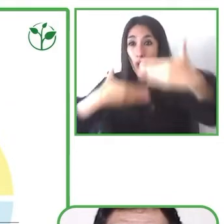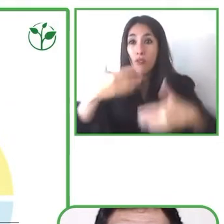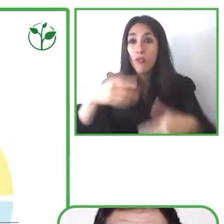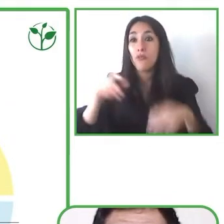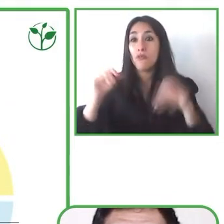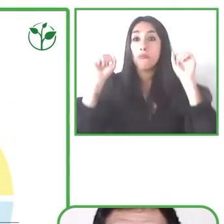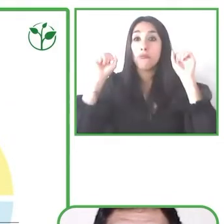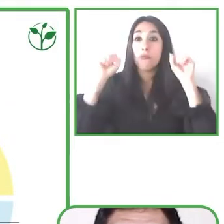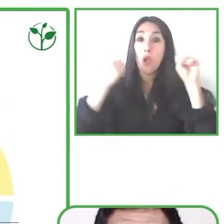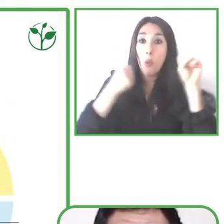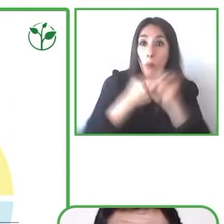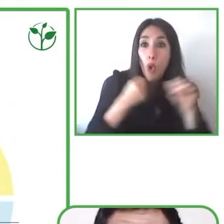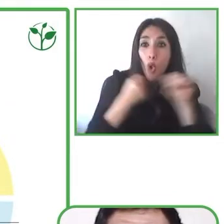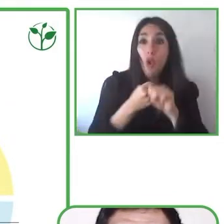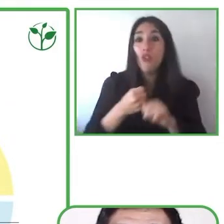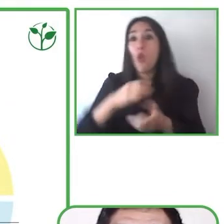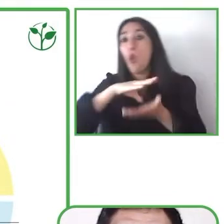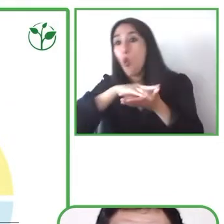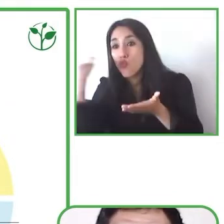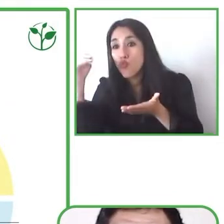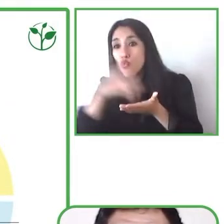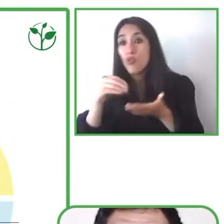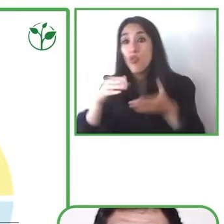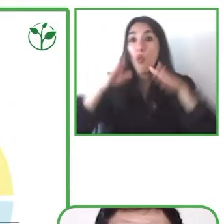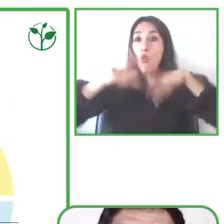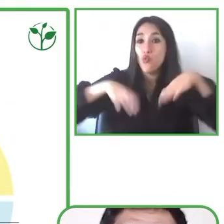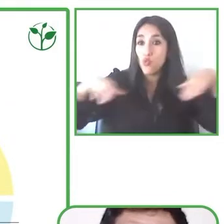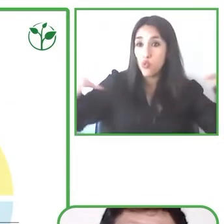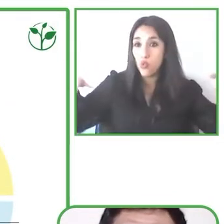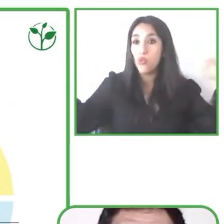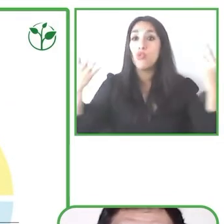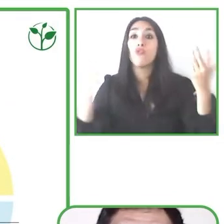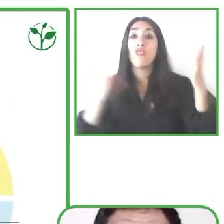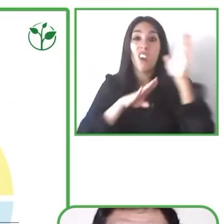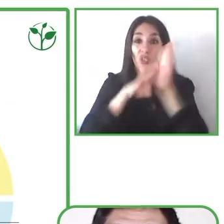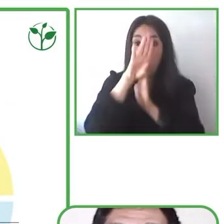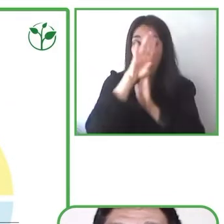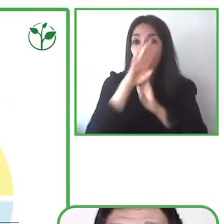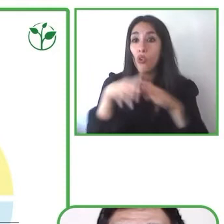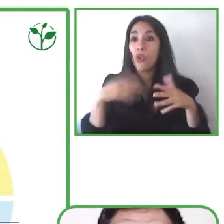learning process not only for children with typical development but also children